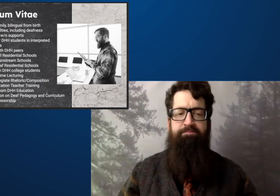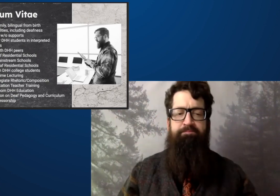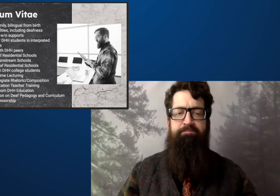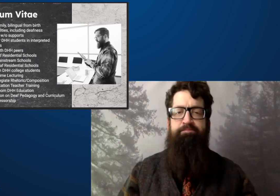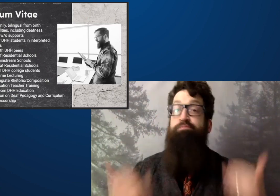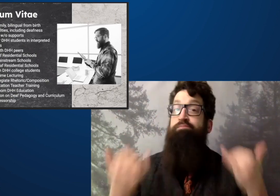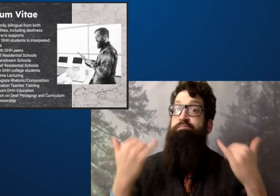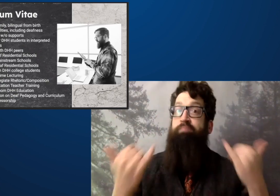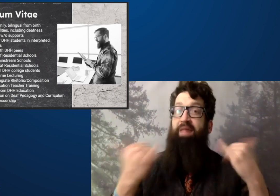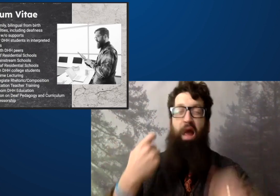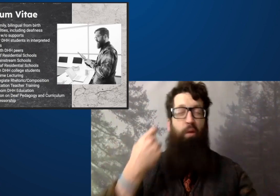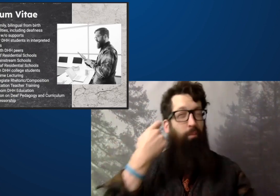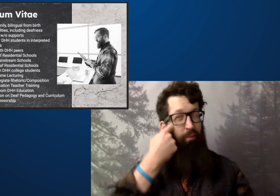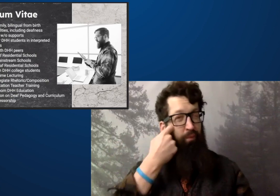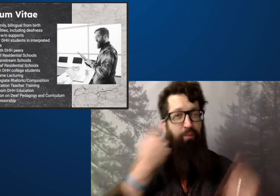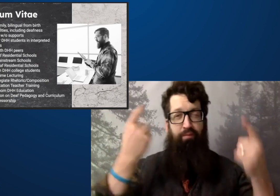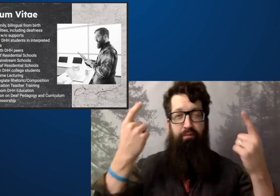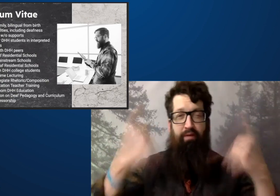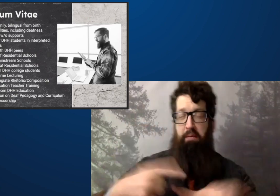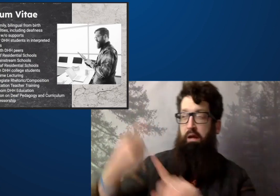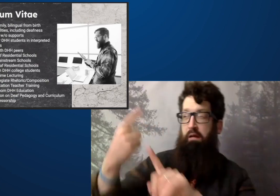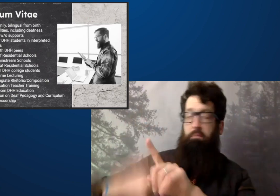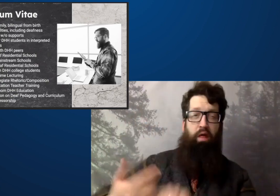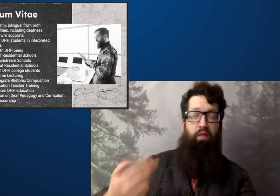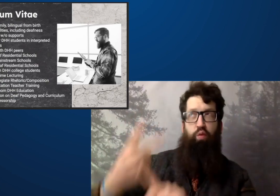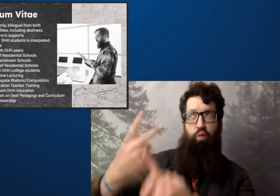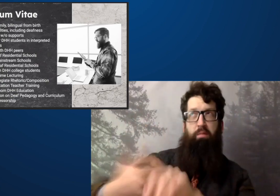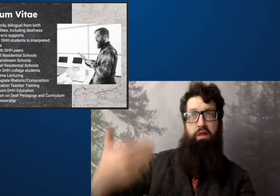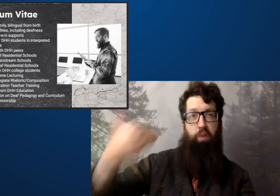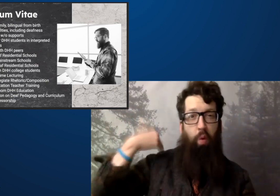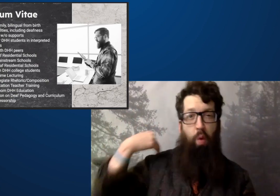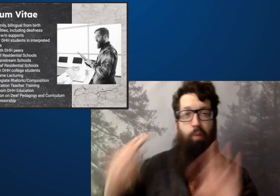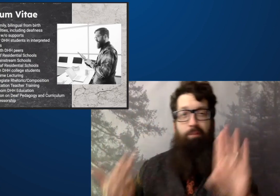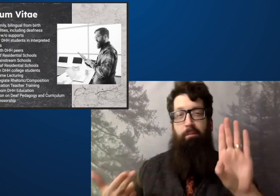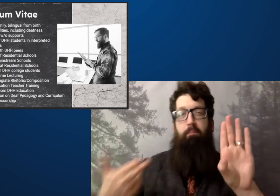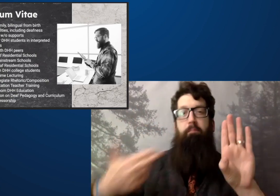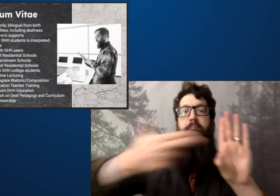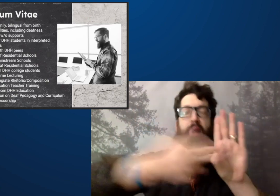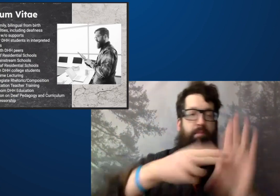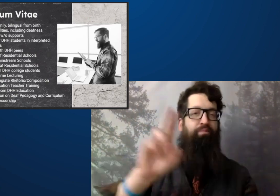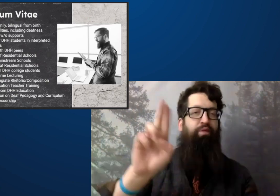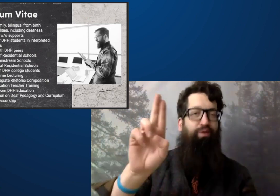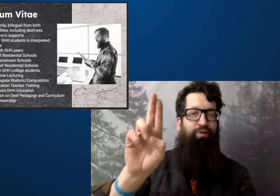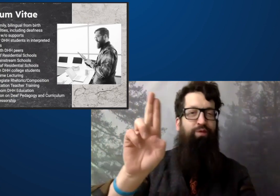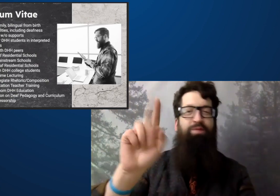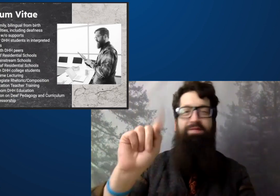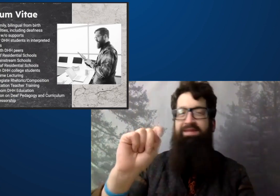We realized the potential for deaf education. And then two months ago or so,